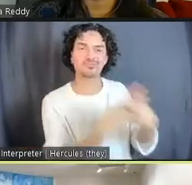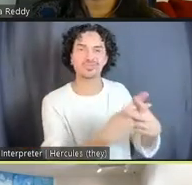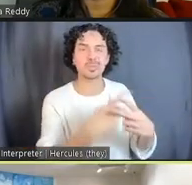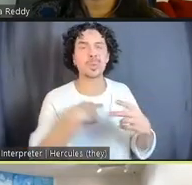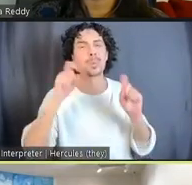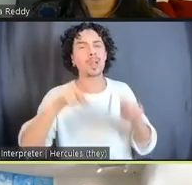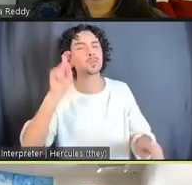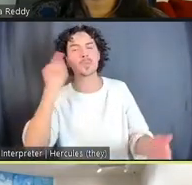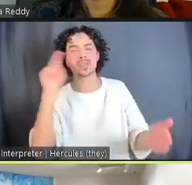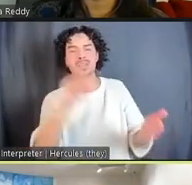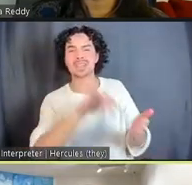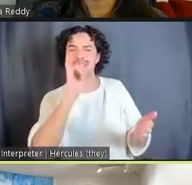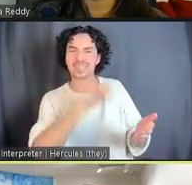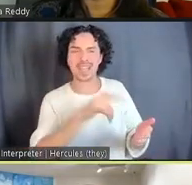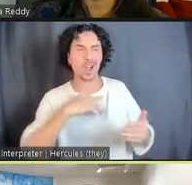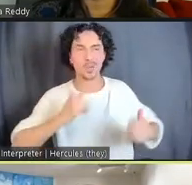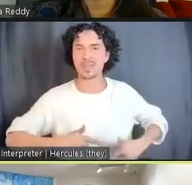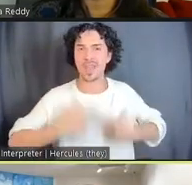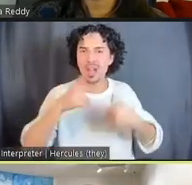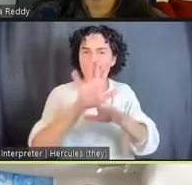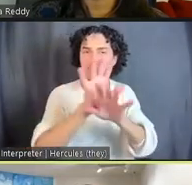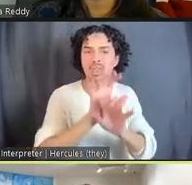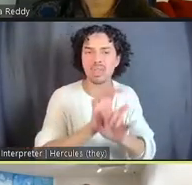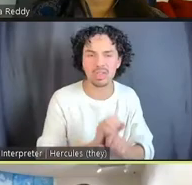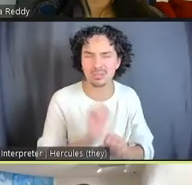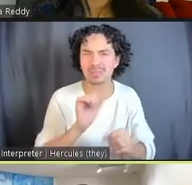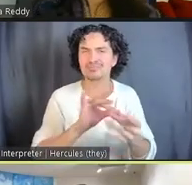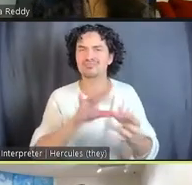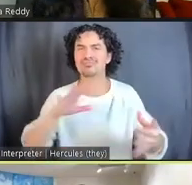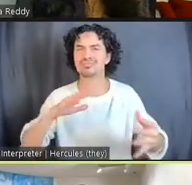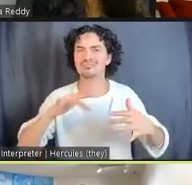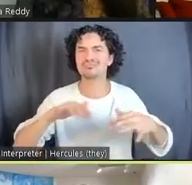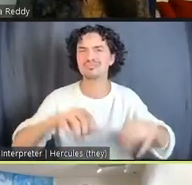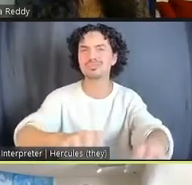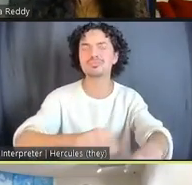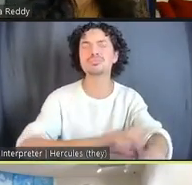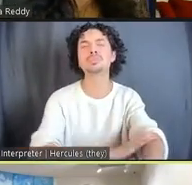So, I think, for me, what grounds the methodology is being a student and